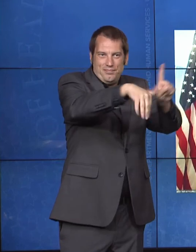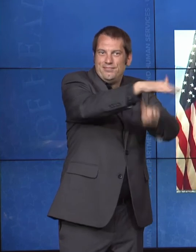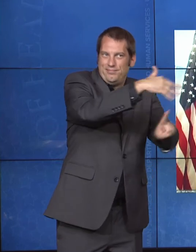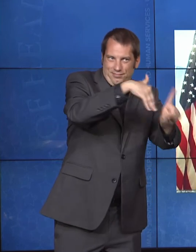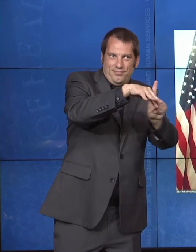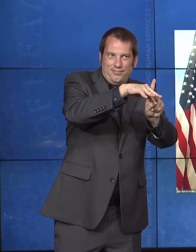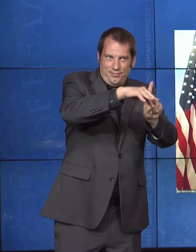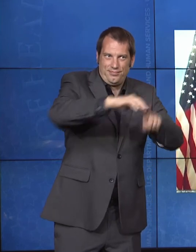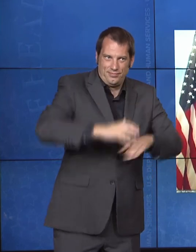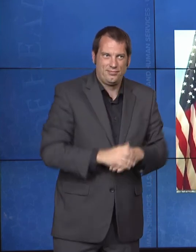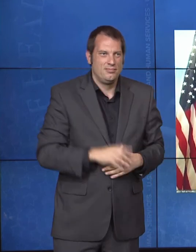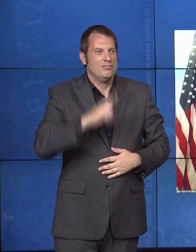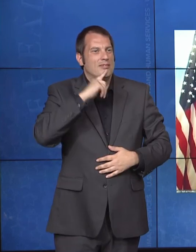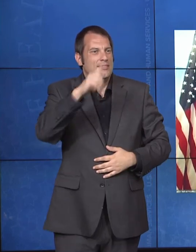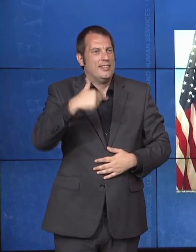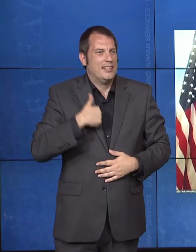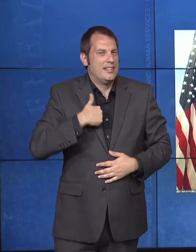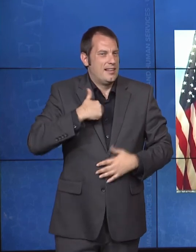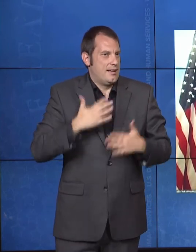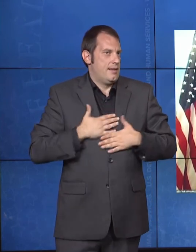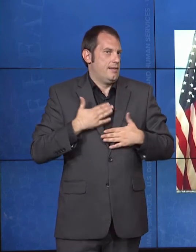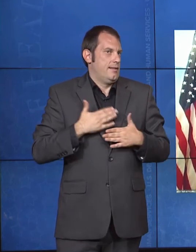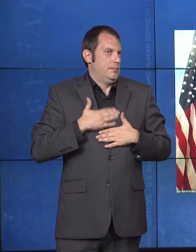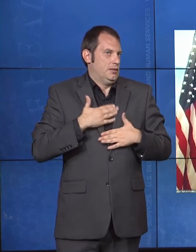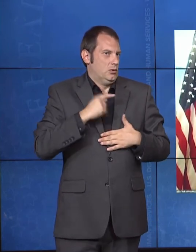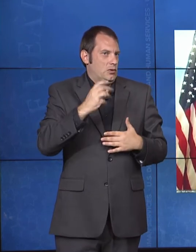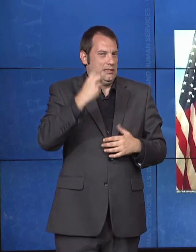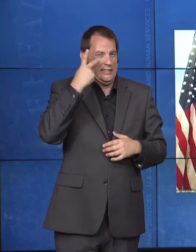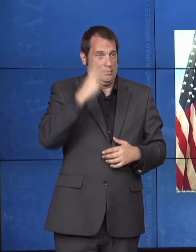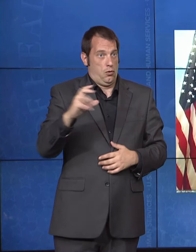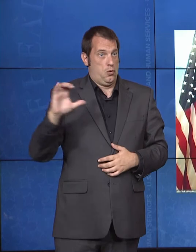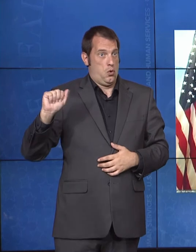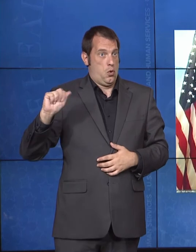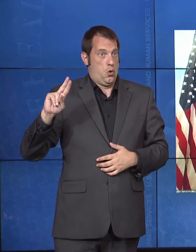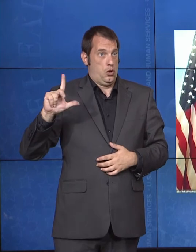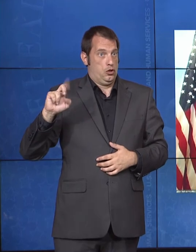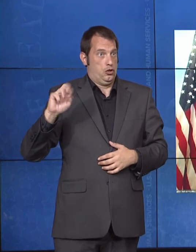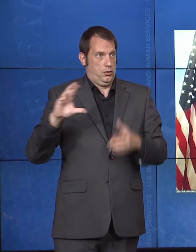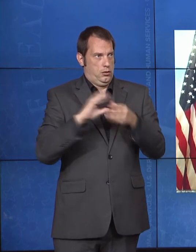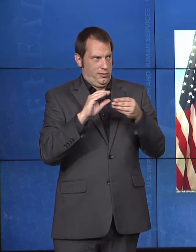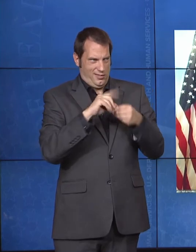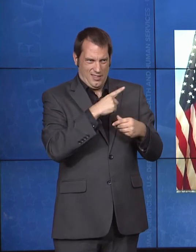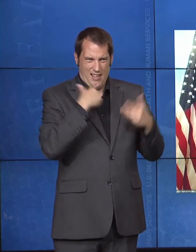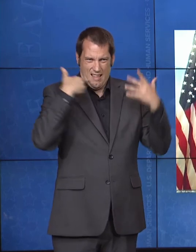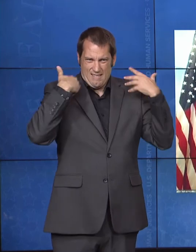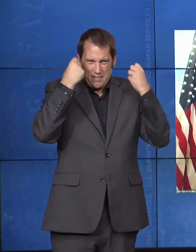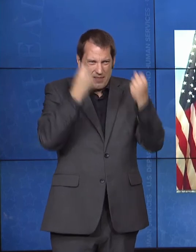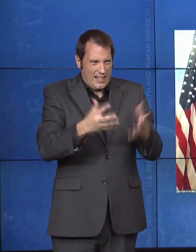mentioned that we have many partners across our HHS family, supporting this mobilization